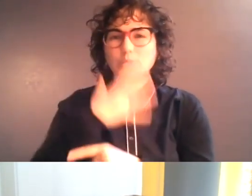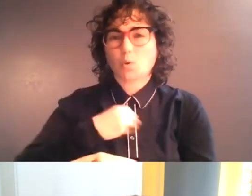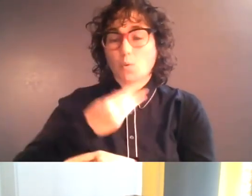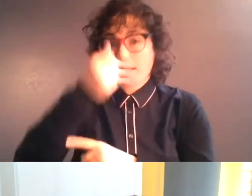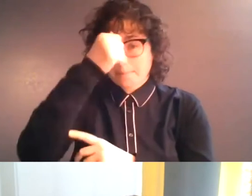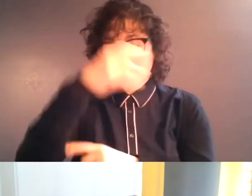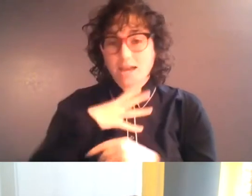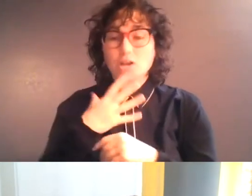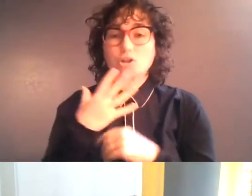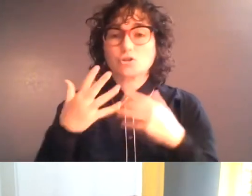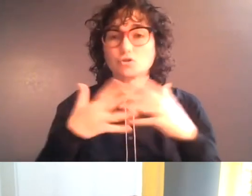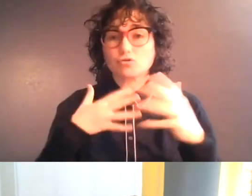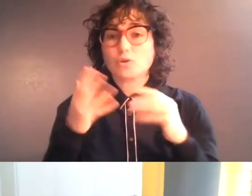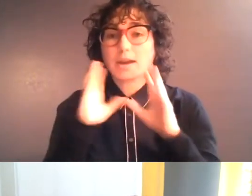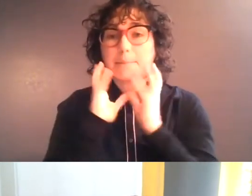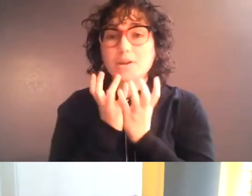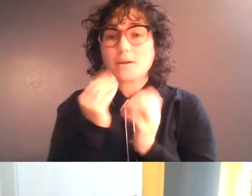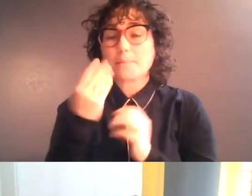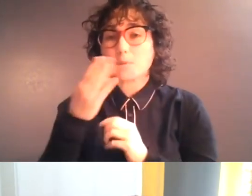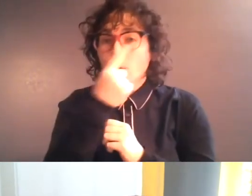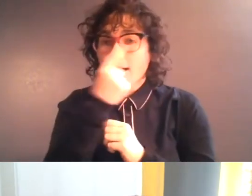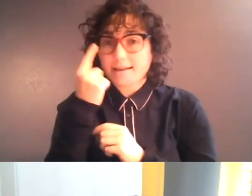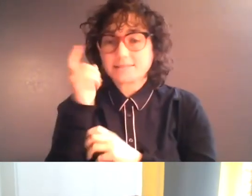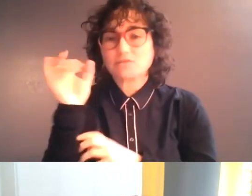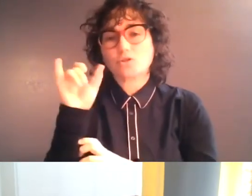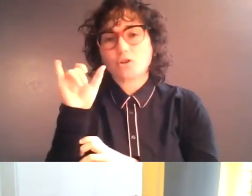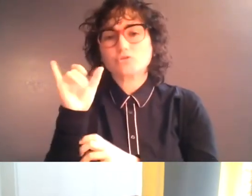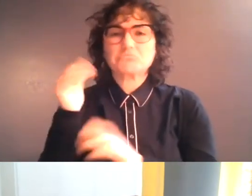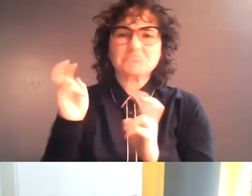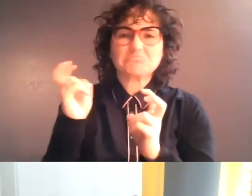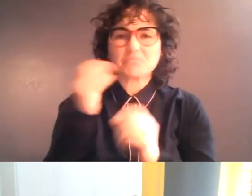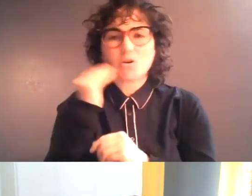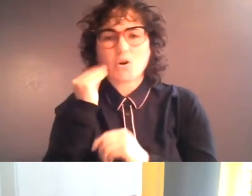man with greying beard and blue eyes, also in a sort of home office space.